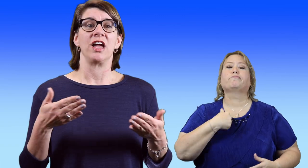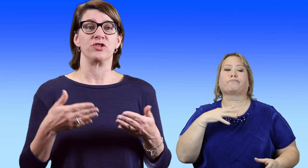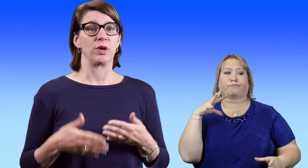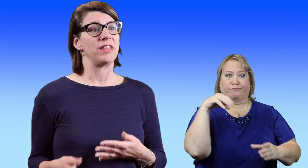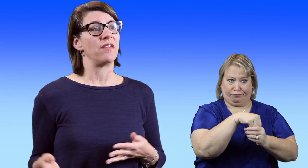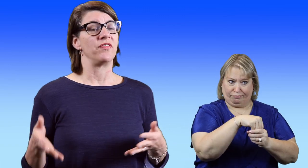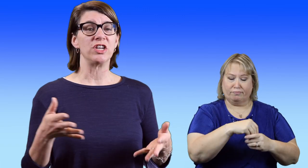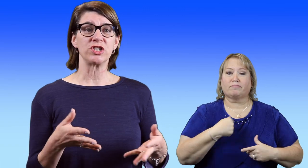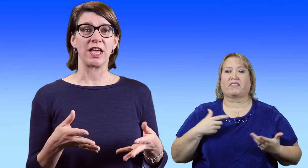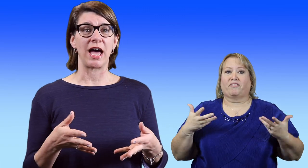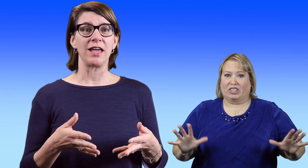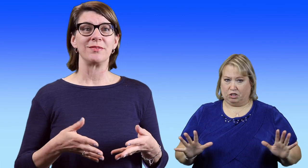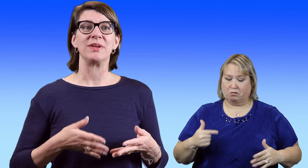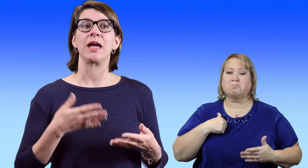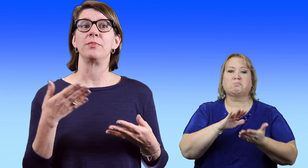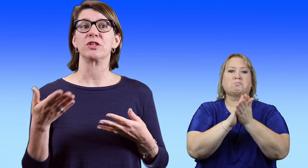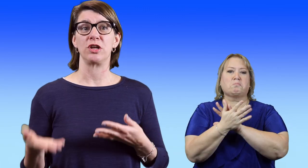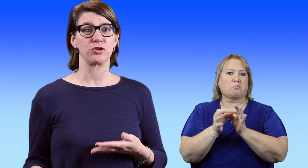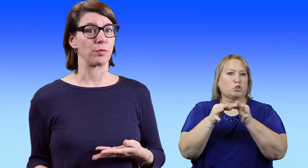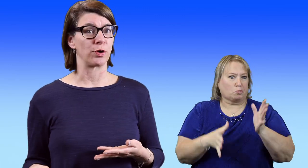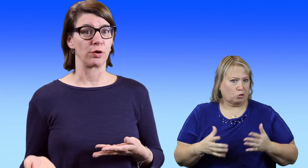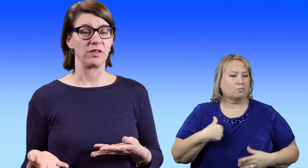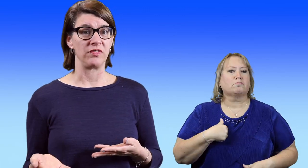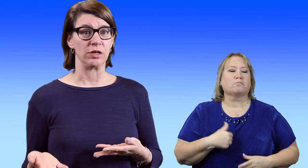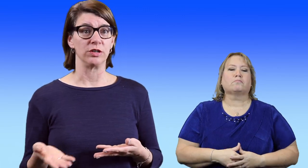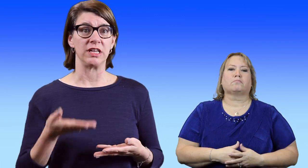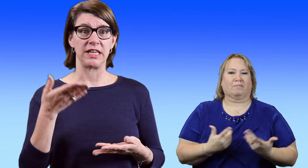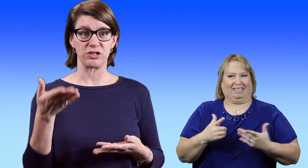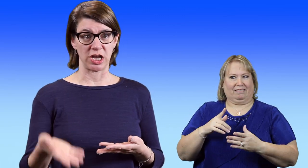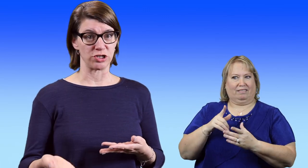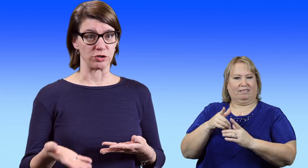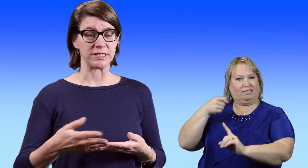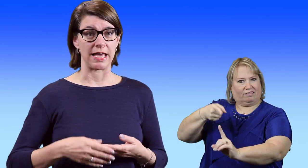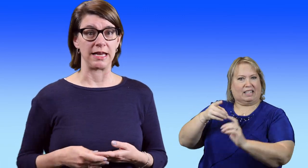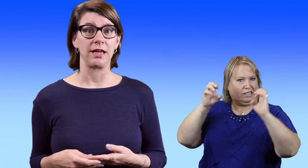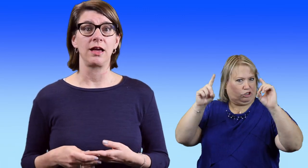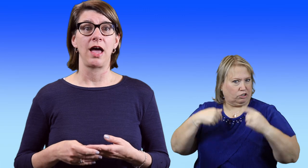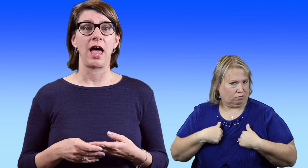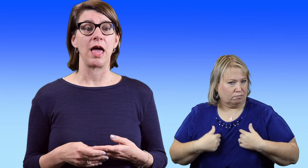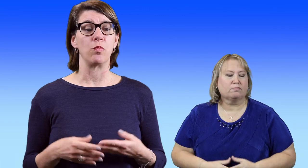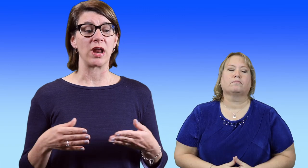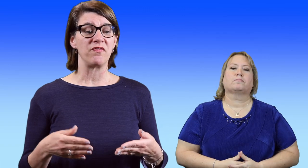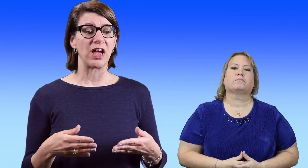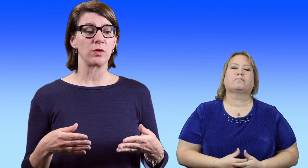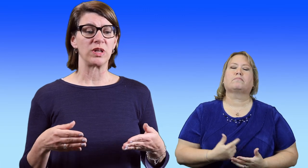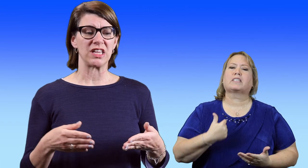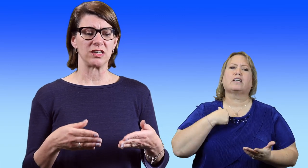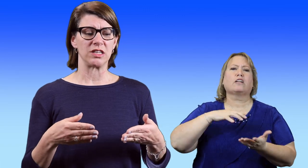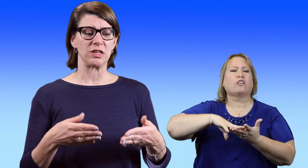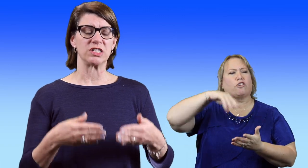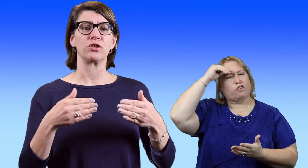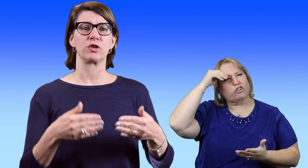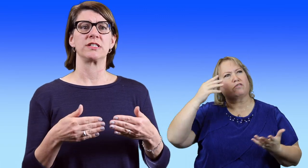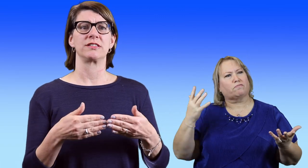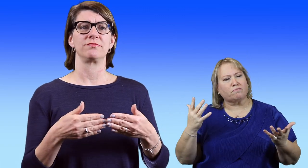I joined that. Finished that. Became an interpreter in the field in the educational setting. And what I found with it is there is --